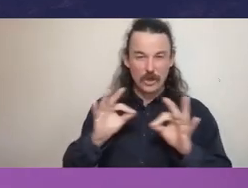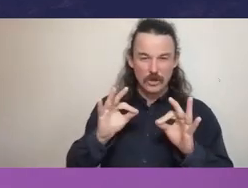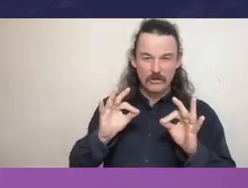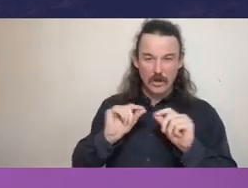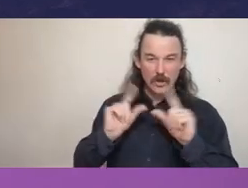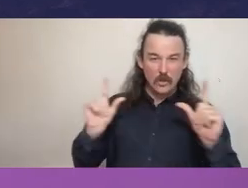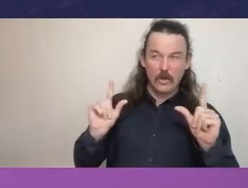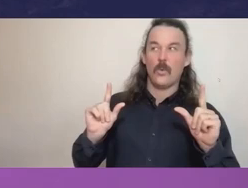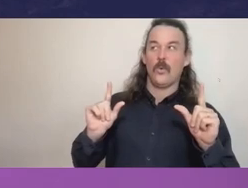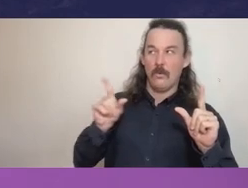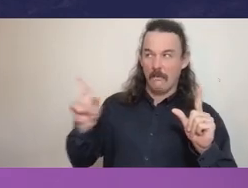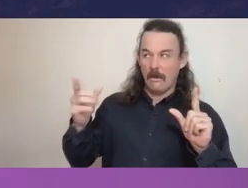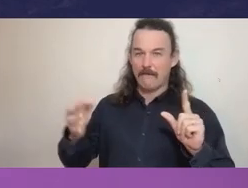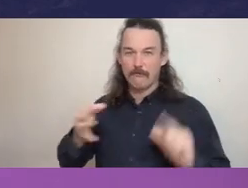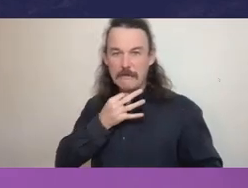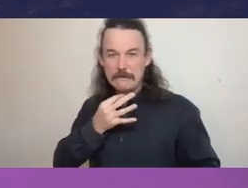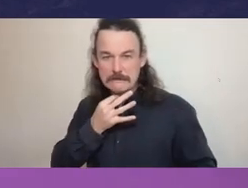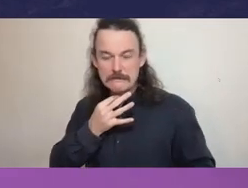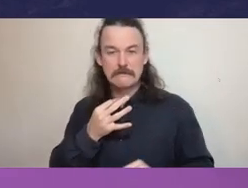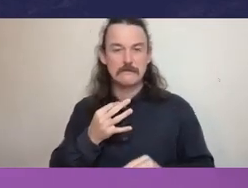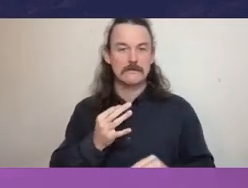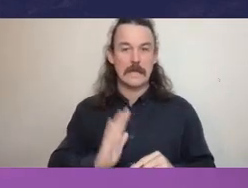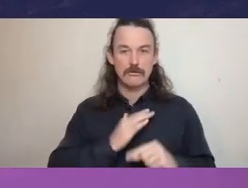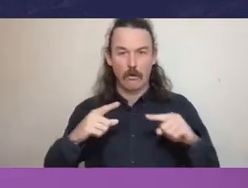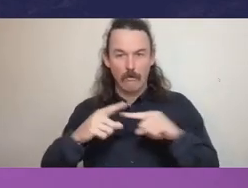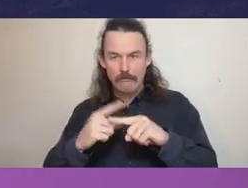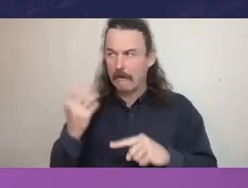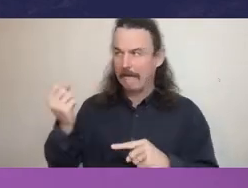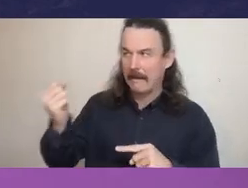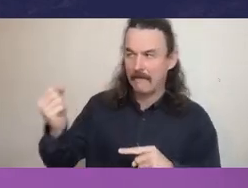of conflicts of interest creates the impression that